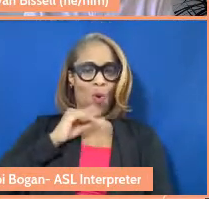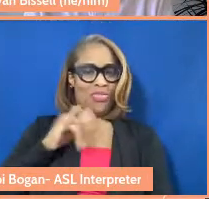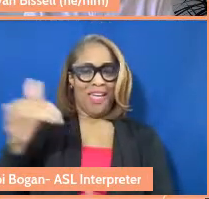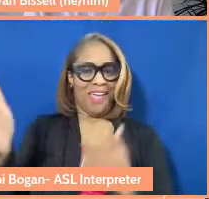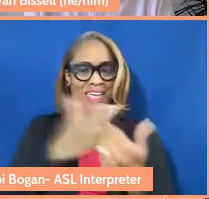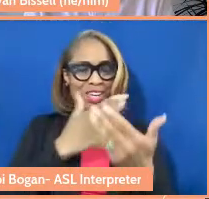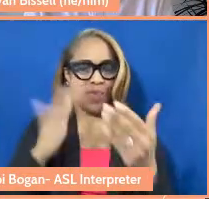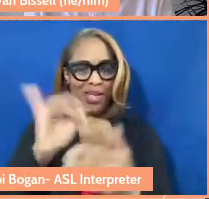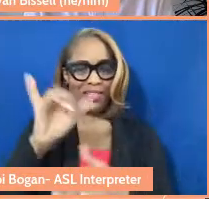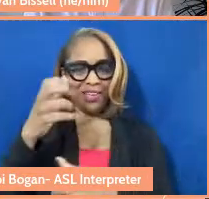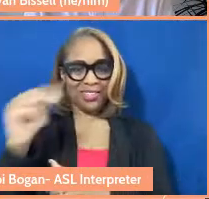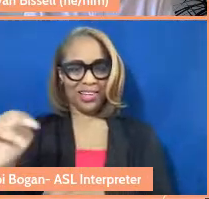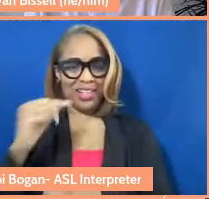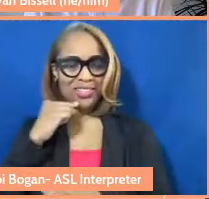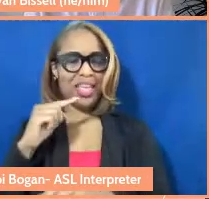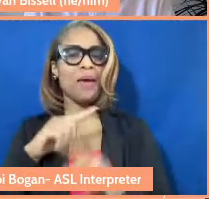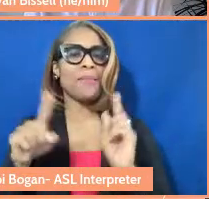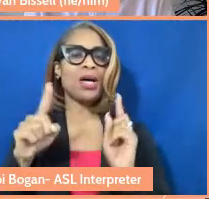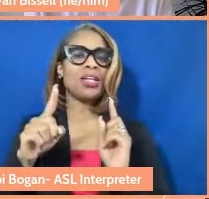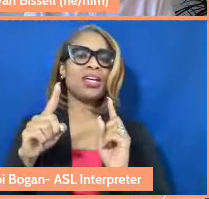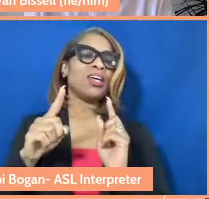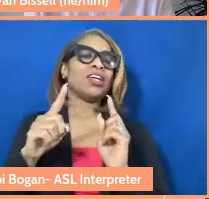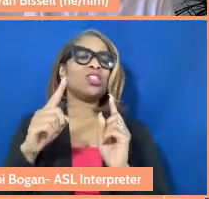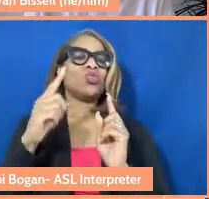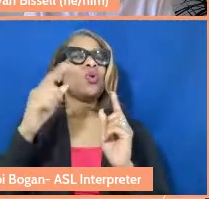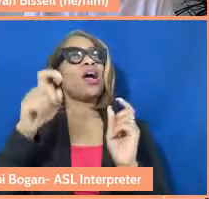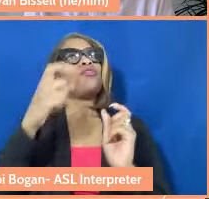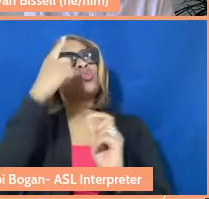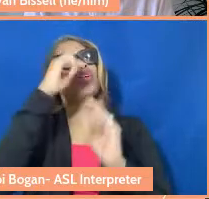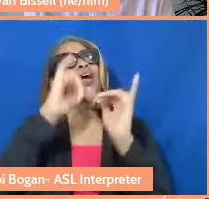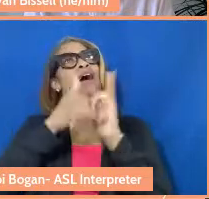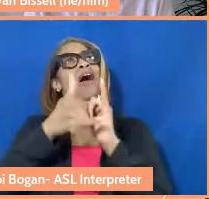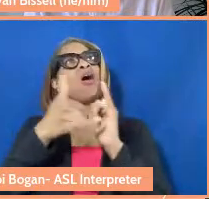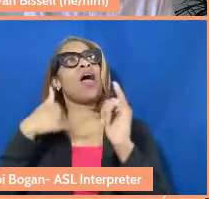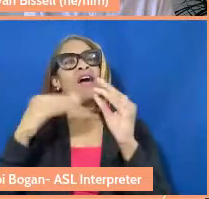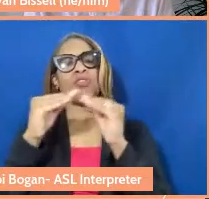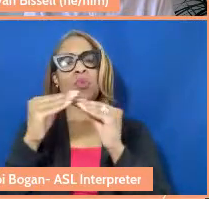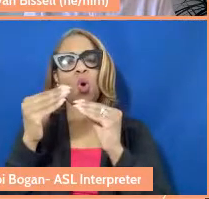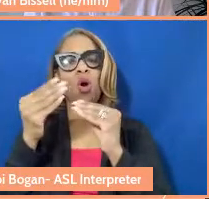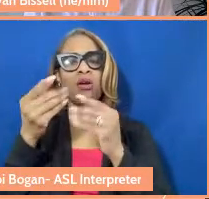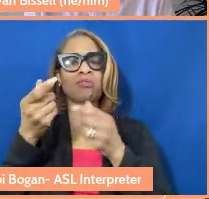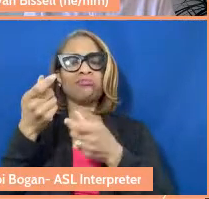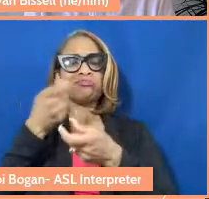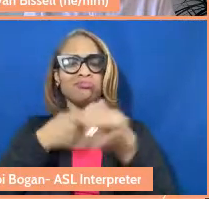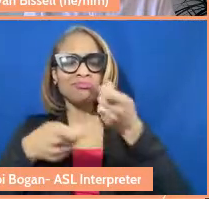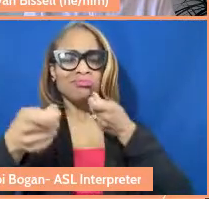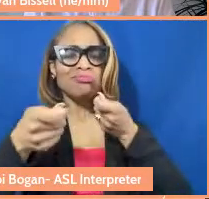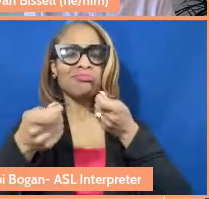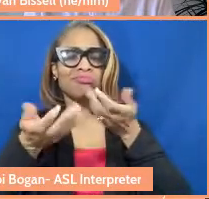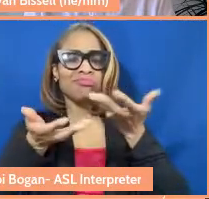And to kind of think about how to have more reciprocal relationships, even in the process